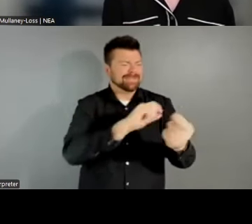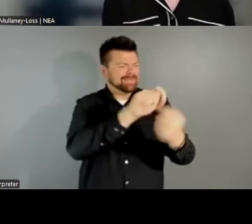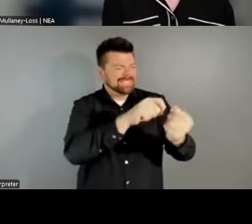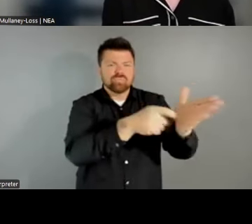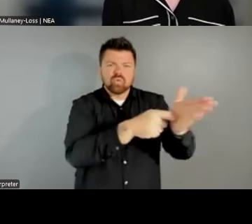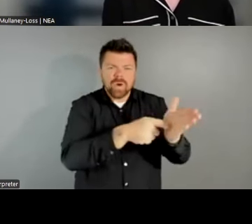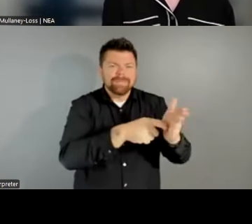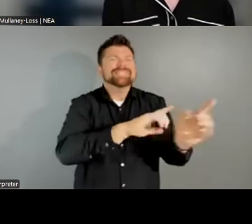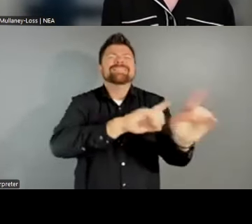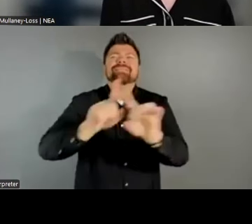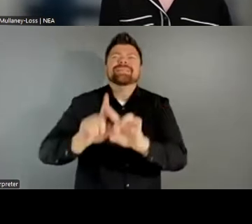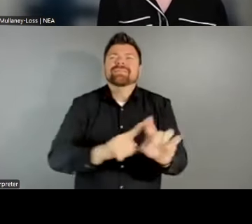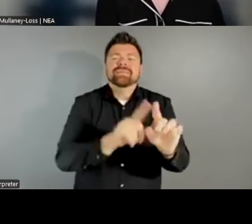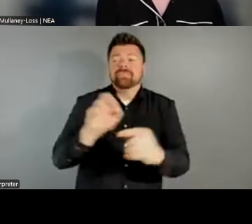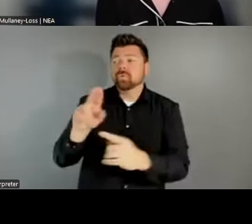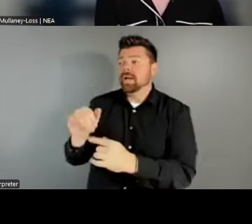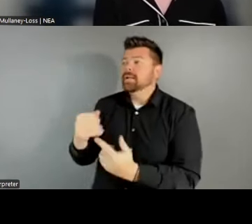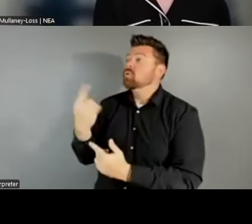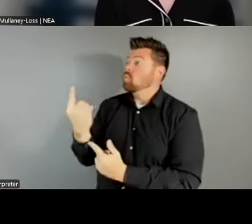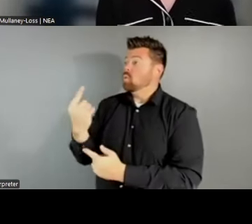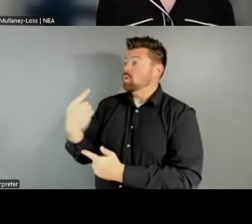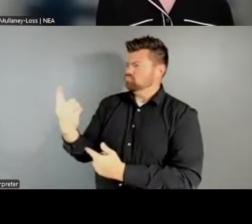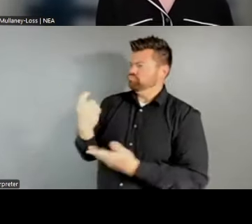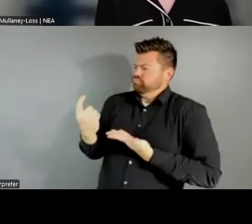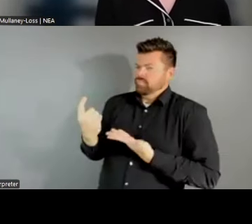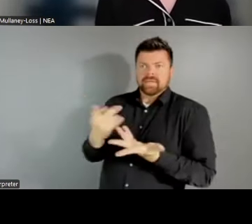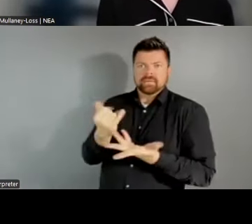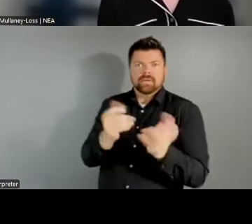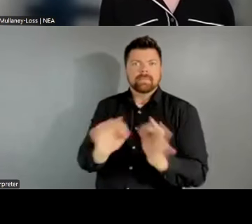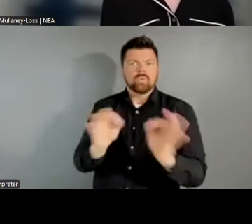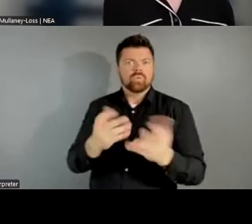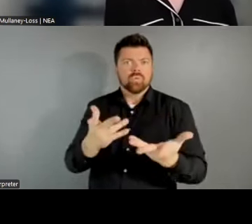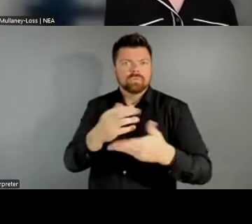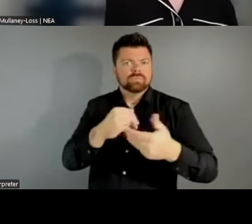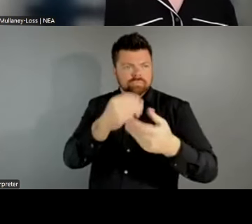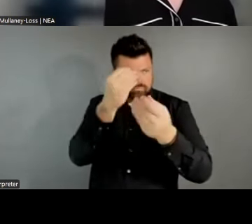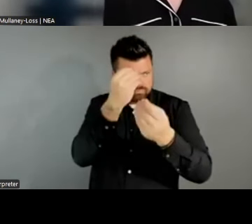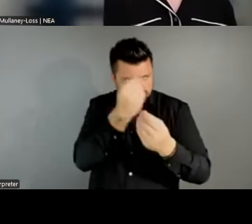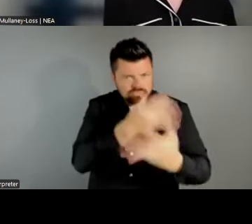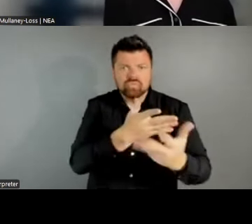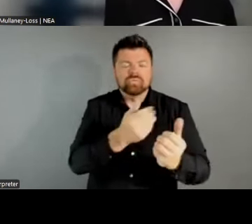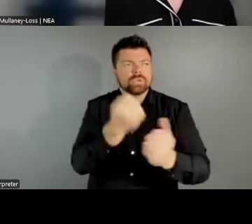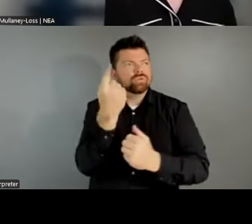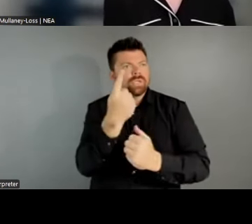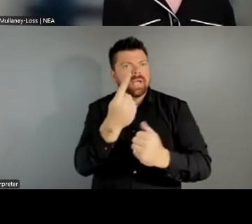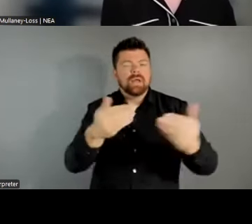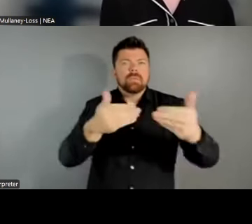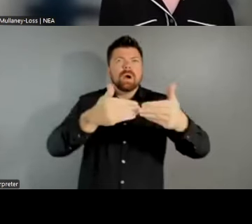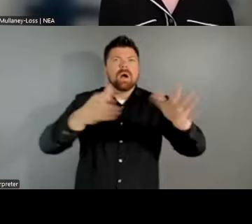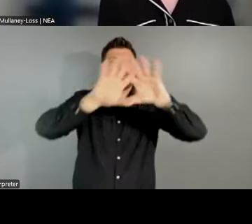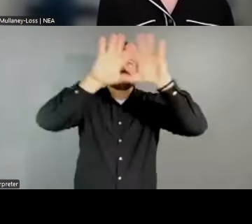I think one of the key outcomes will have to be understanding the scale and scope of the field,